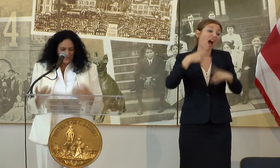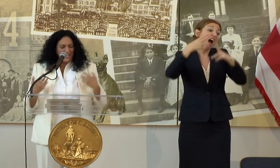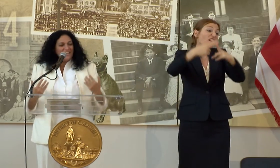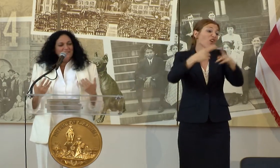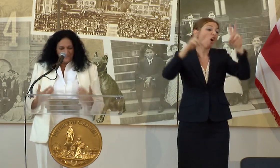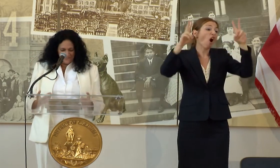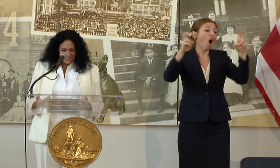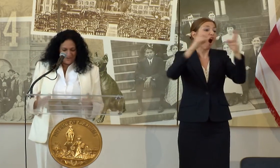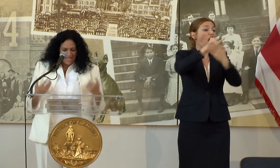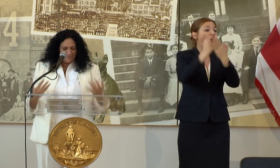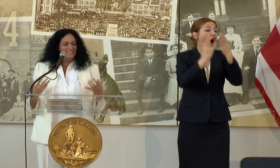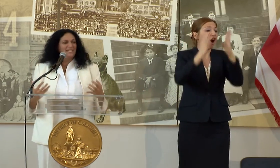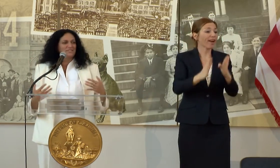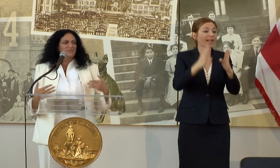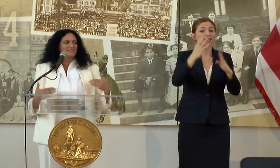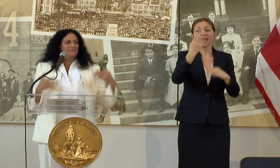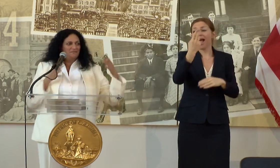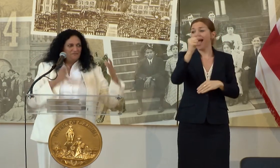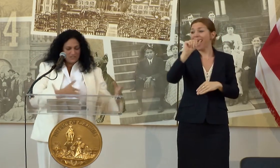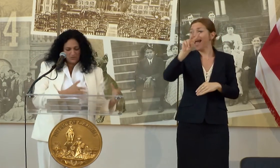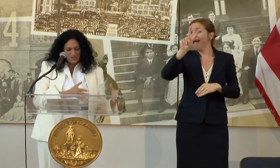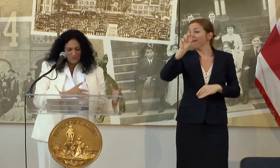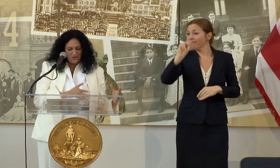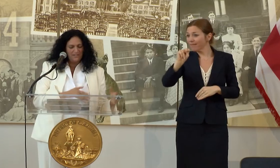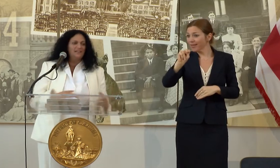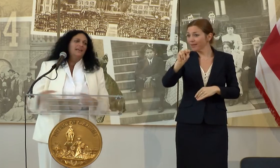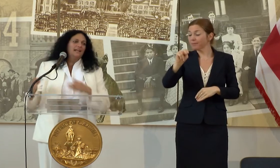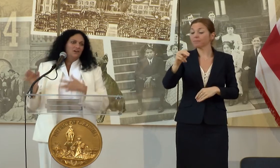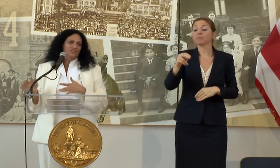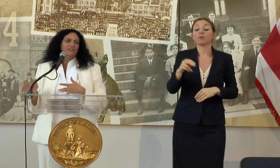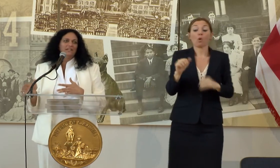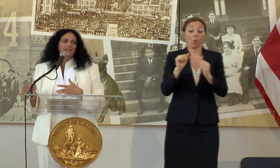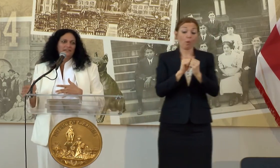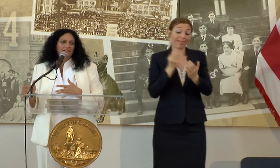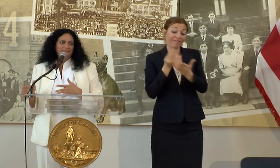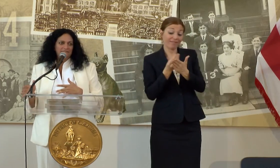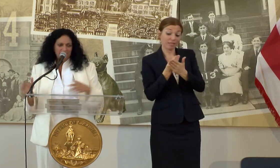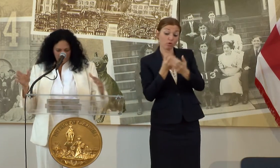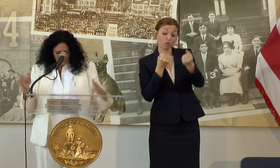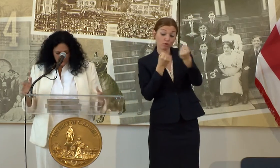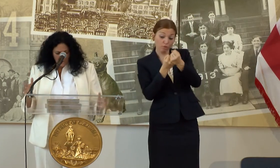WHERE CREATIVE COHABITATES WITH FISCAL SUPPORT AND LONGEVITY.